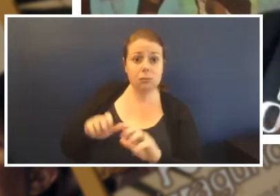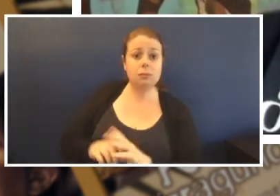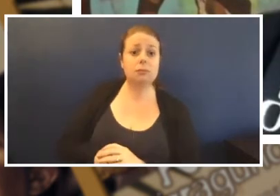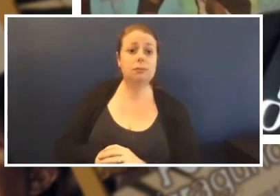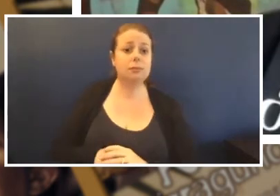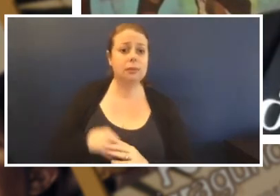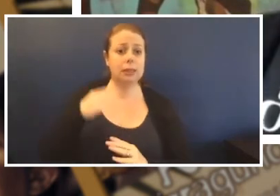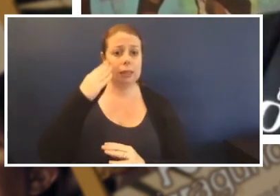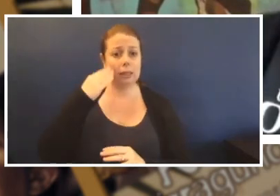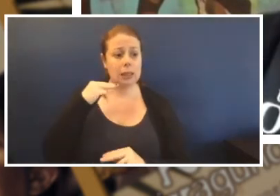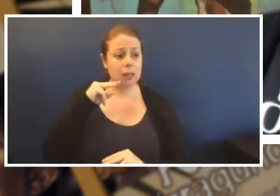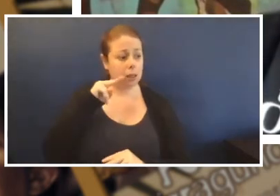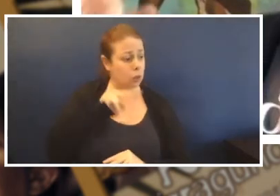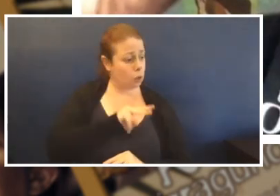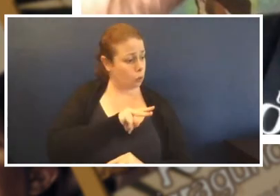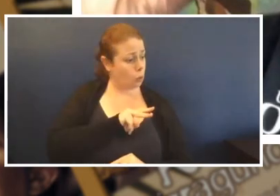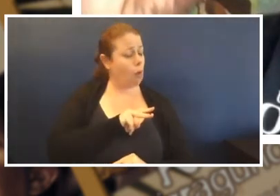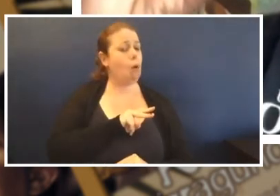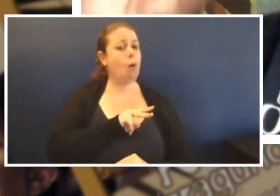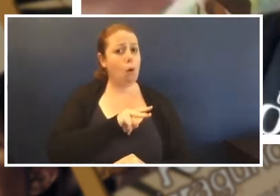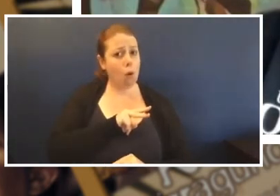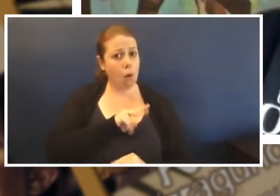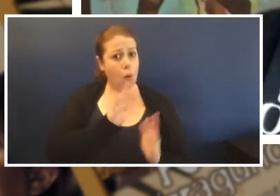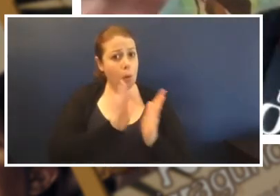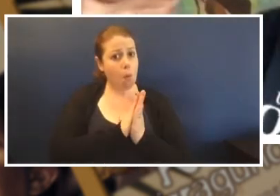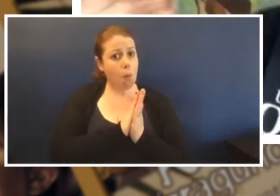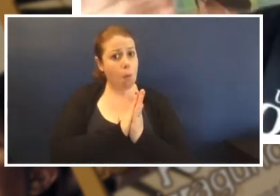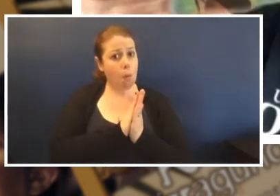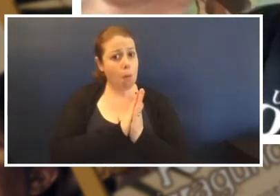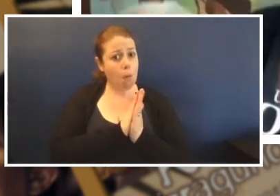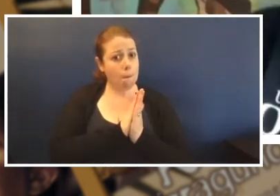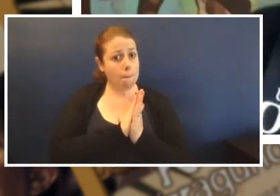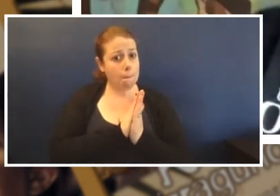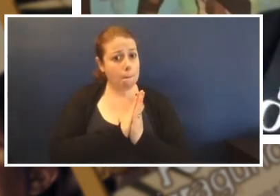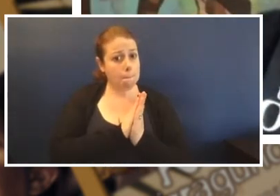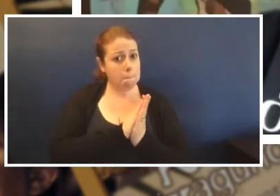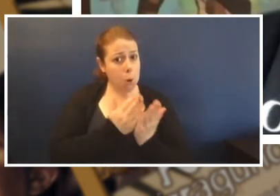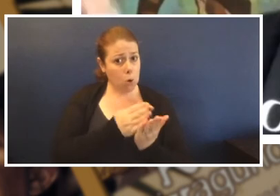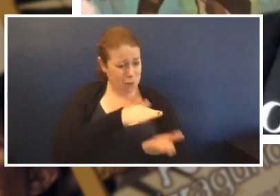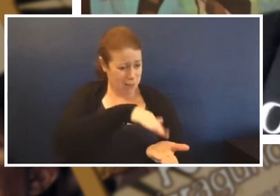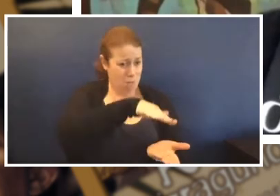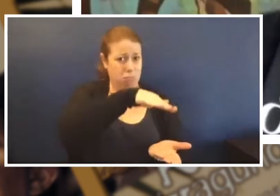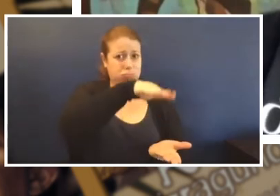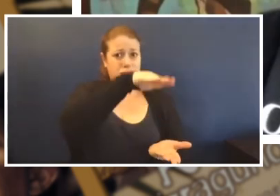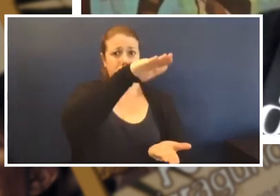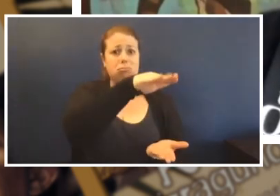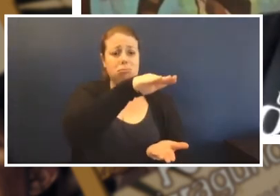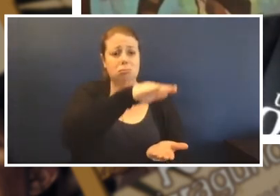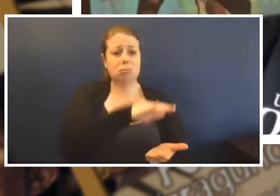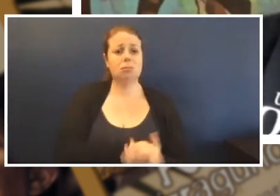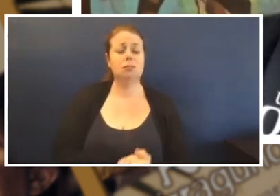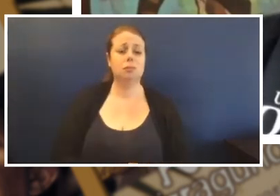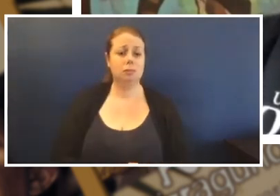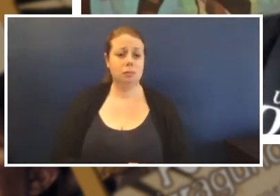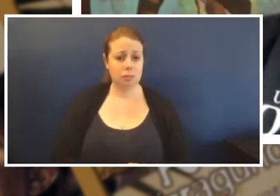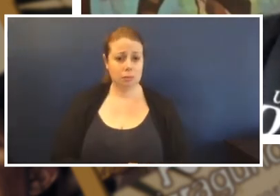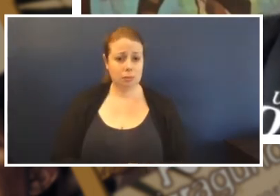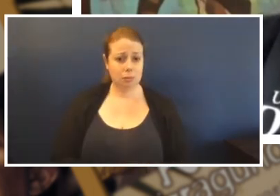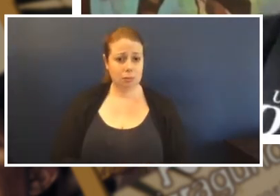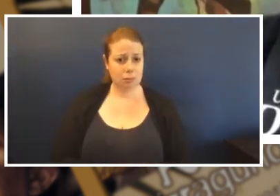at my Mum's bedside and she saw she had these lots, that she had lots of books on the bedside table